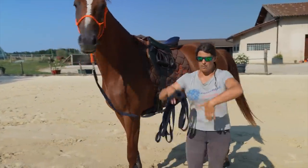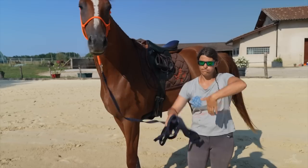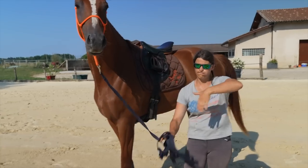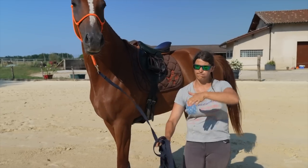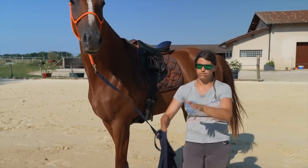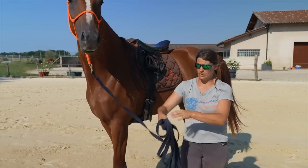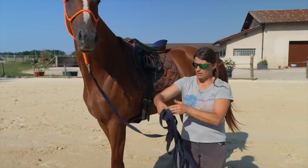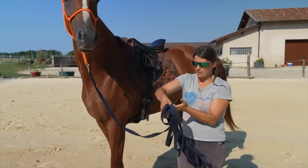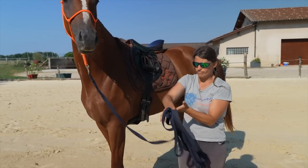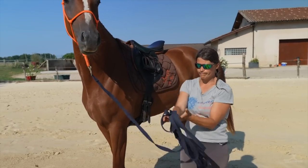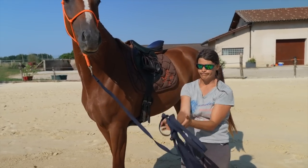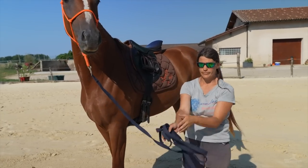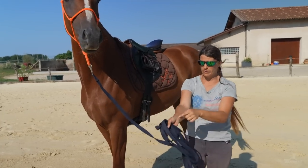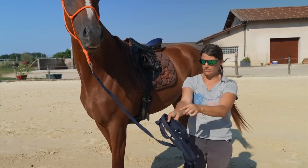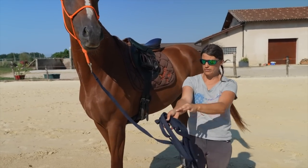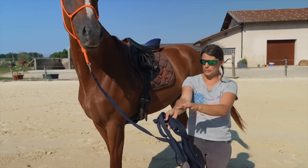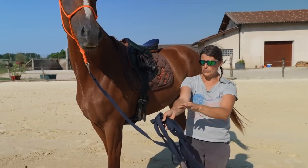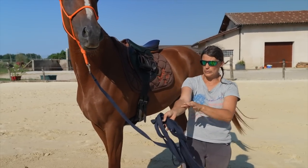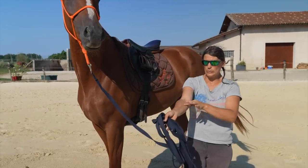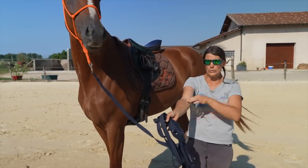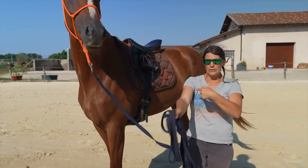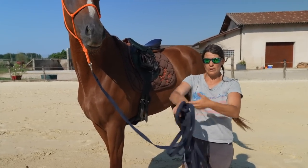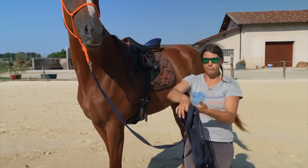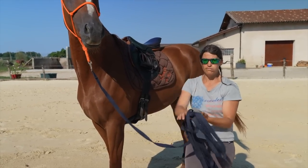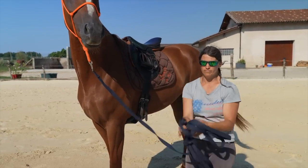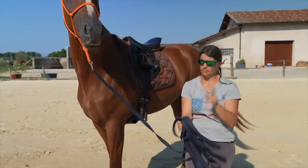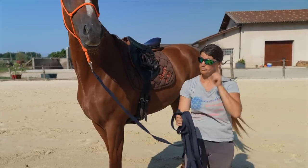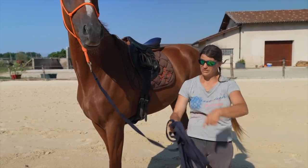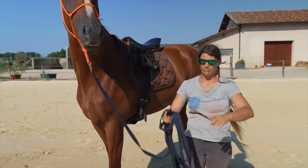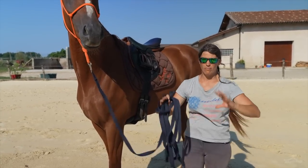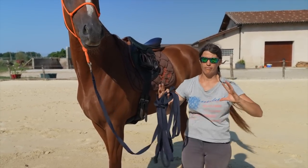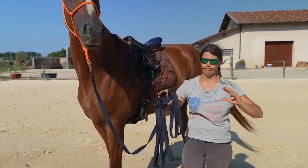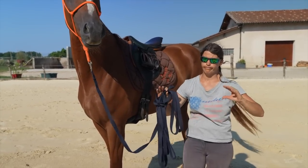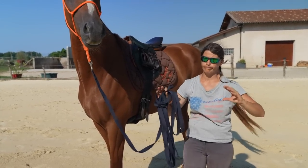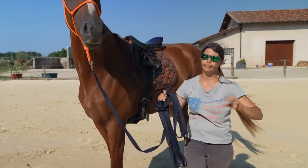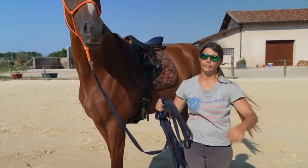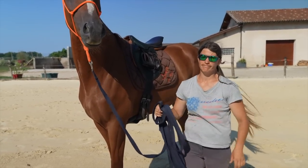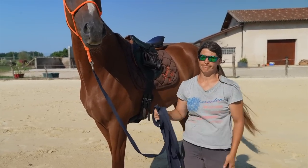The ground has to be soft for her to walk comfortably.